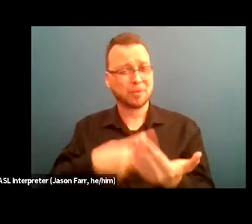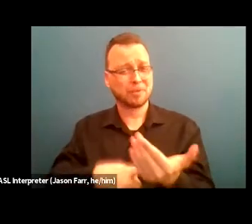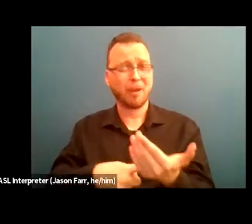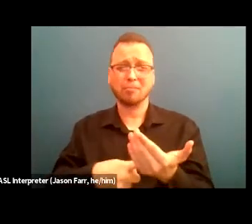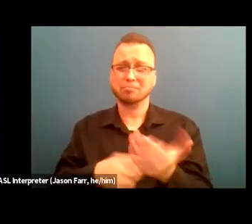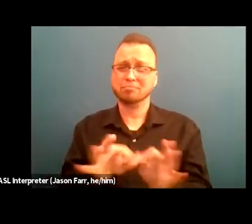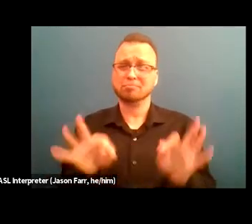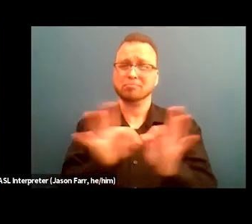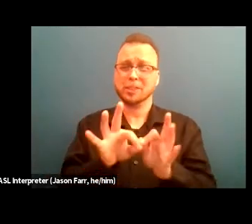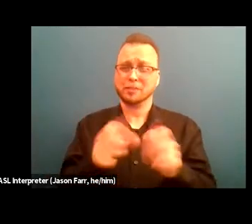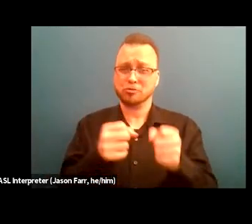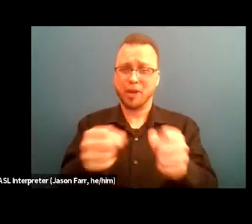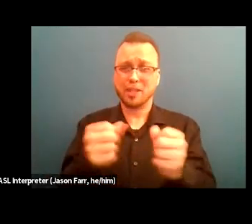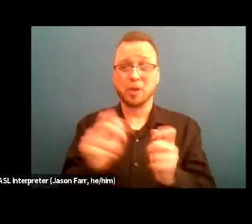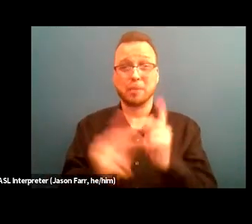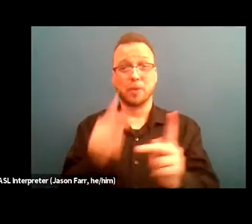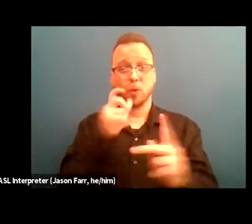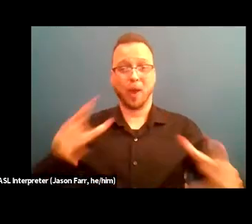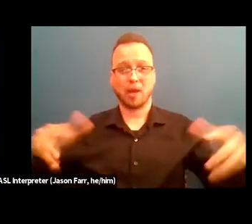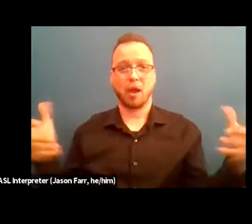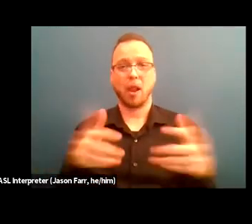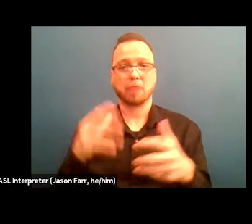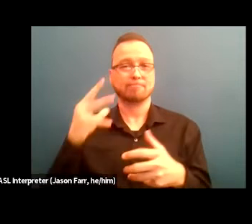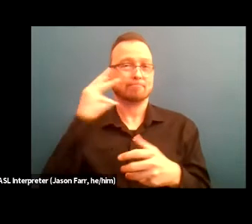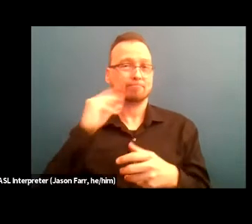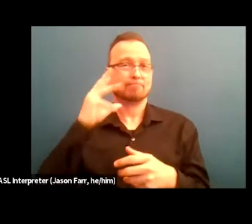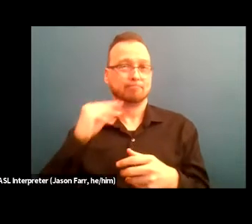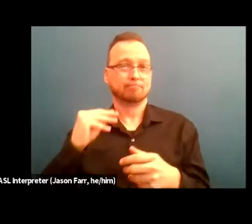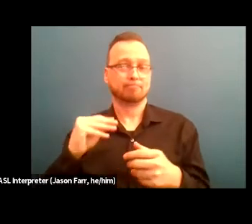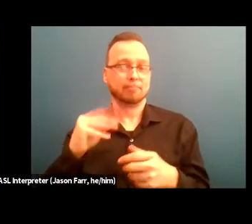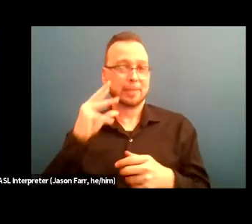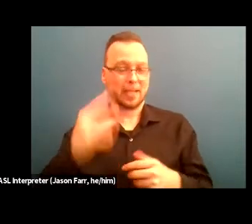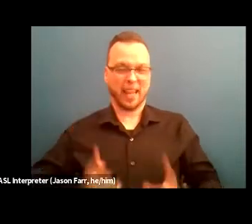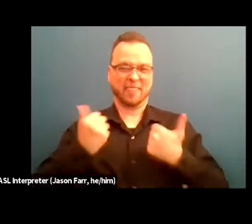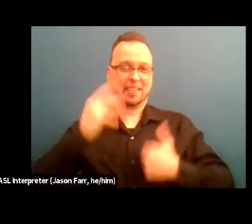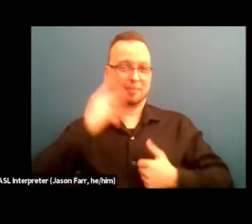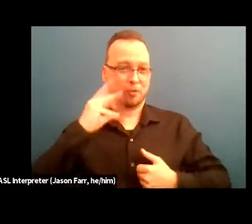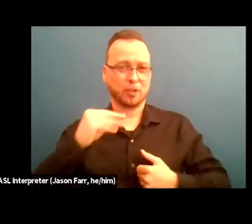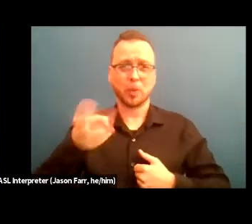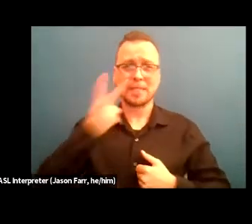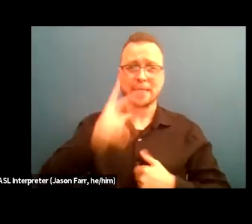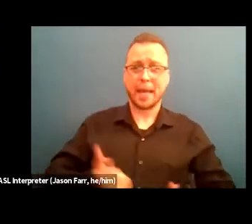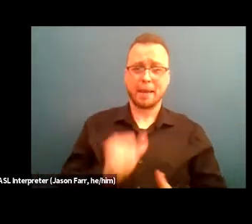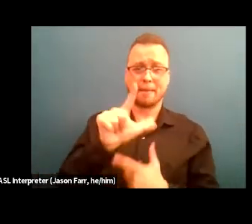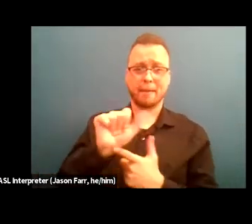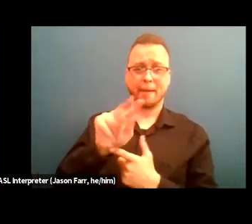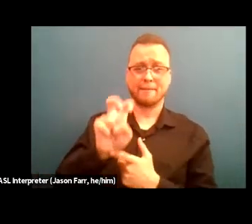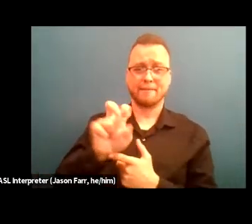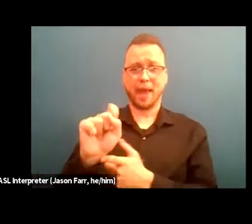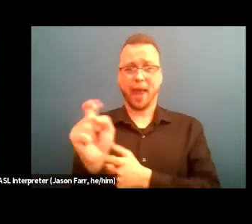with people who've experienced homelessness. The term lived X will appear throughout today's presentation and refers to stakeholders with lived experience